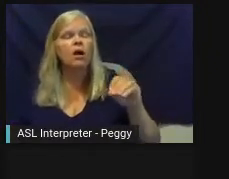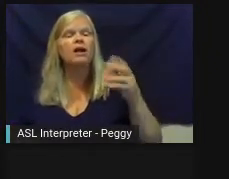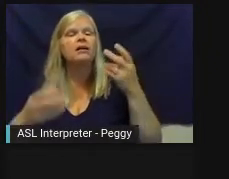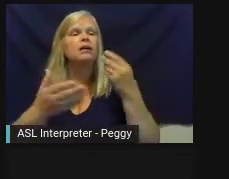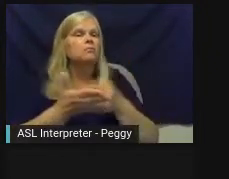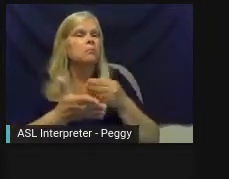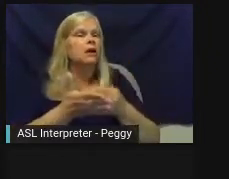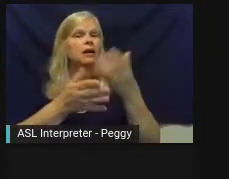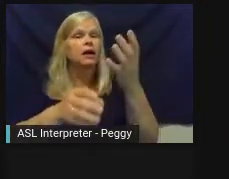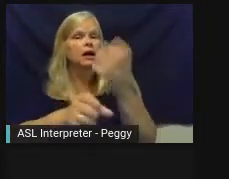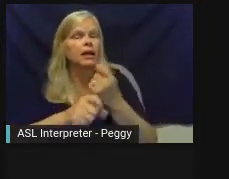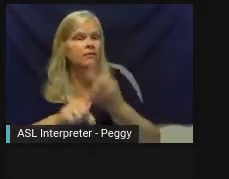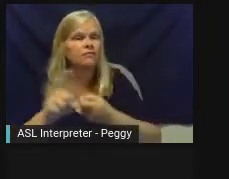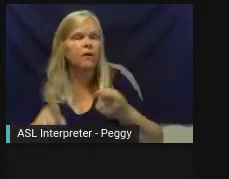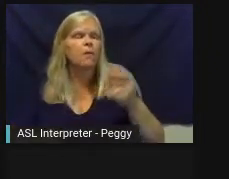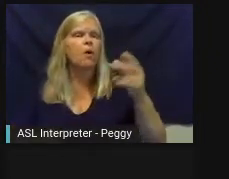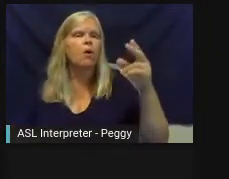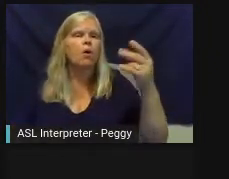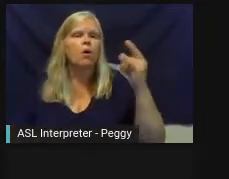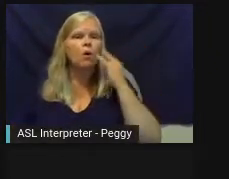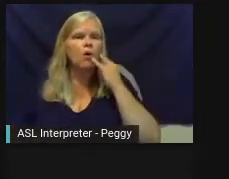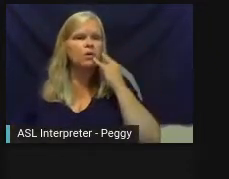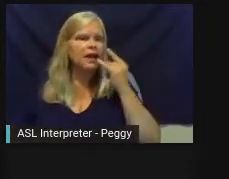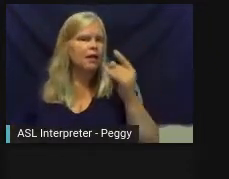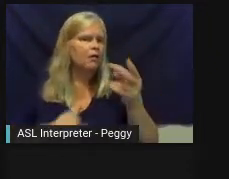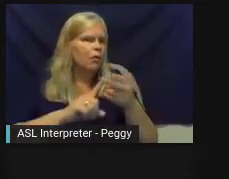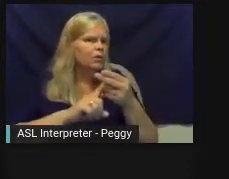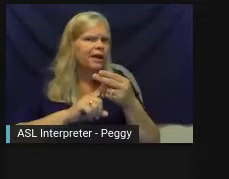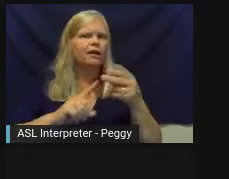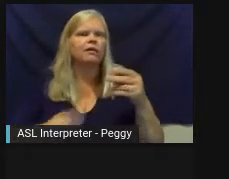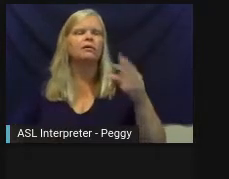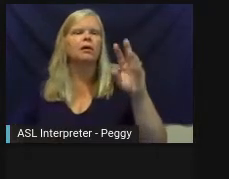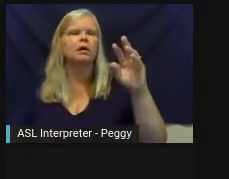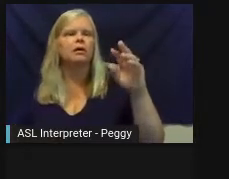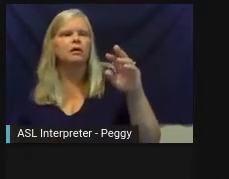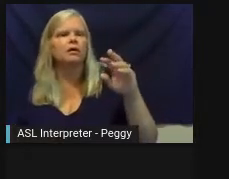by 17 local government partners. They think we're important enough that they give us a